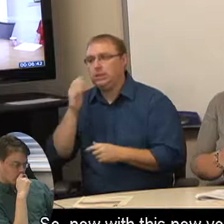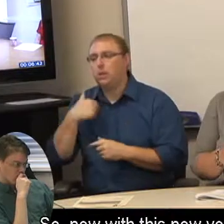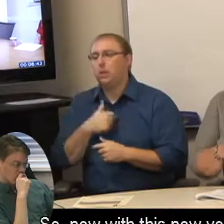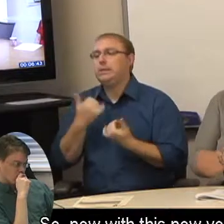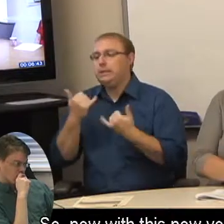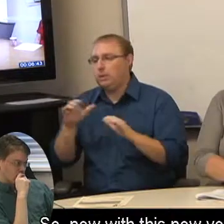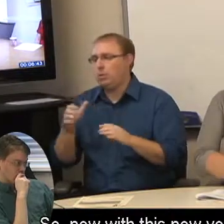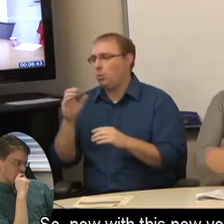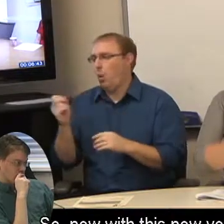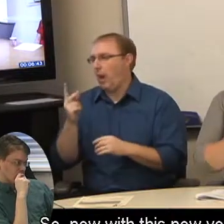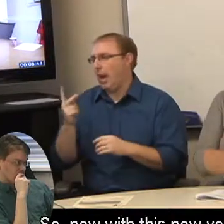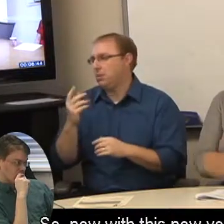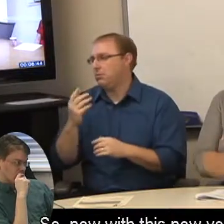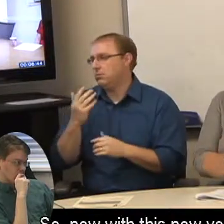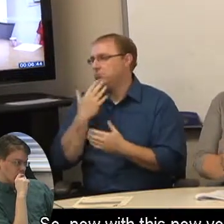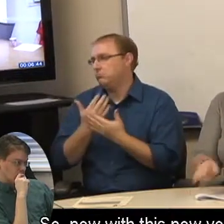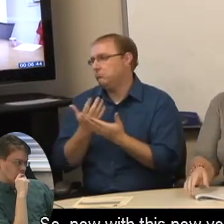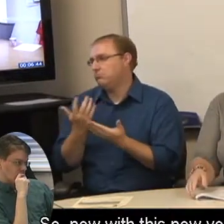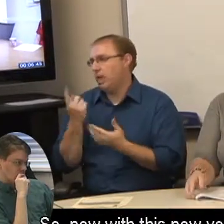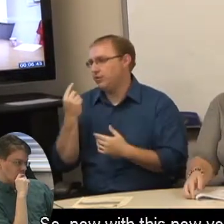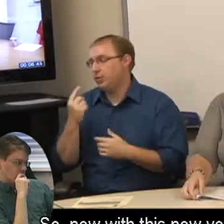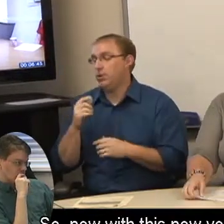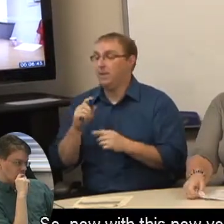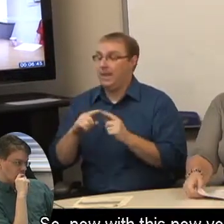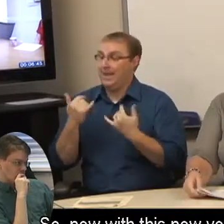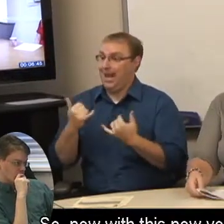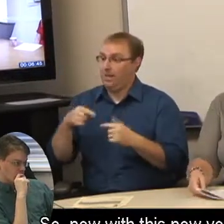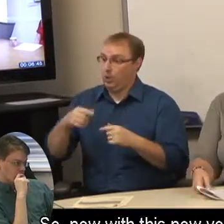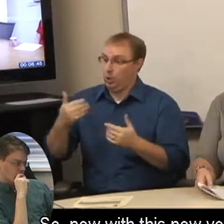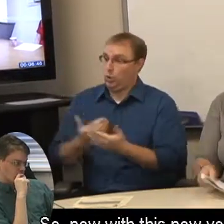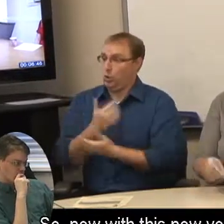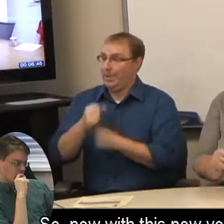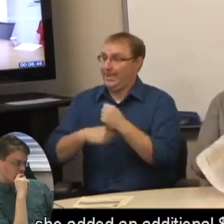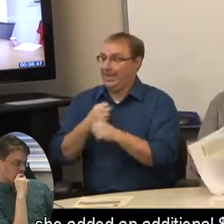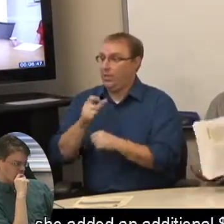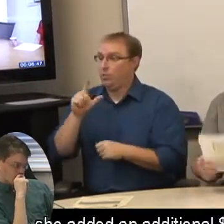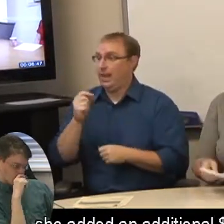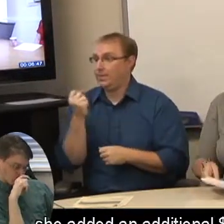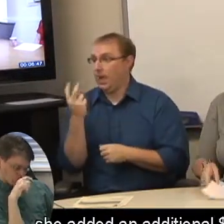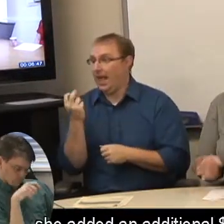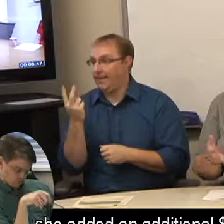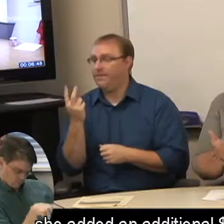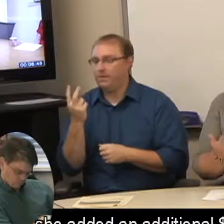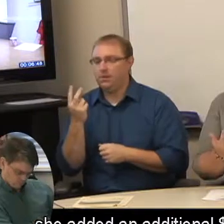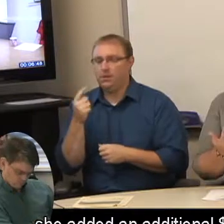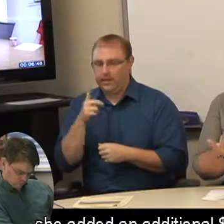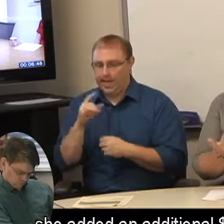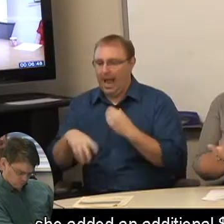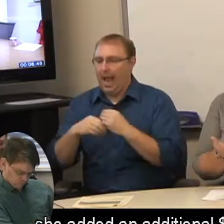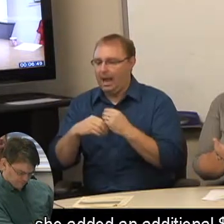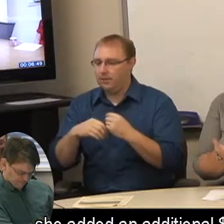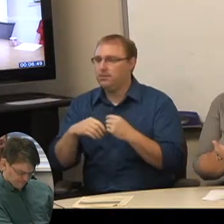So, now with this new year, 2012, she added an additional $100,000.